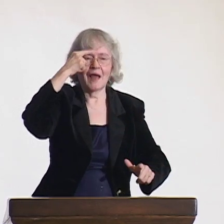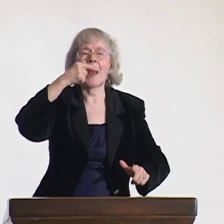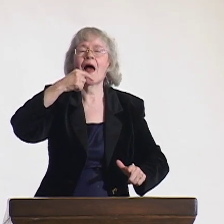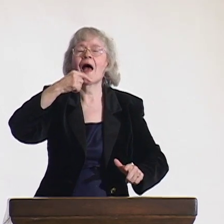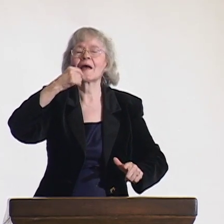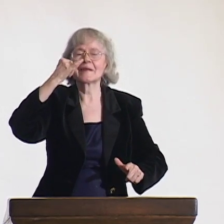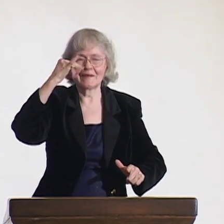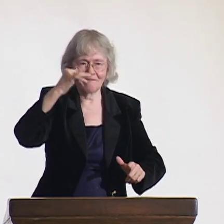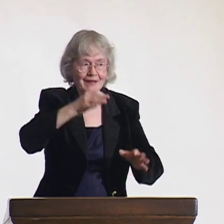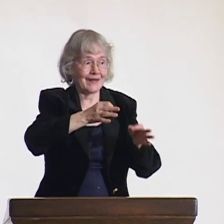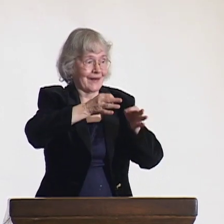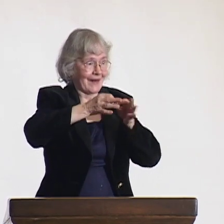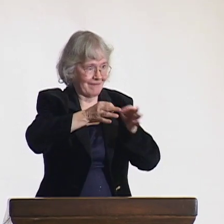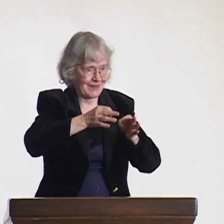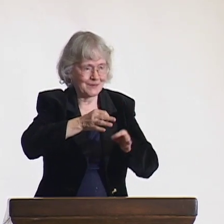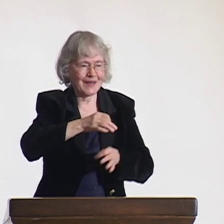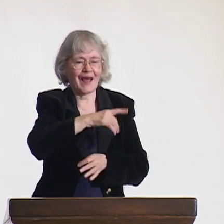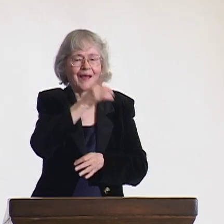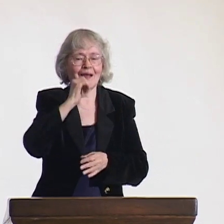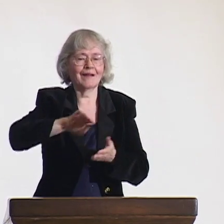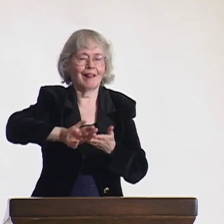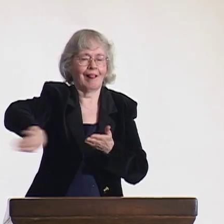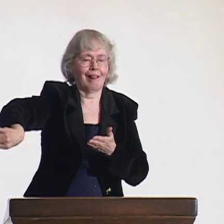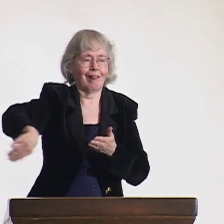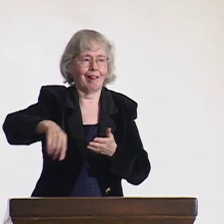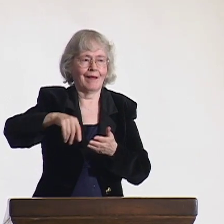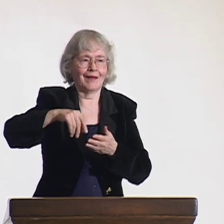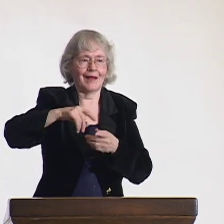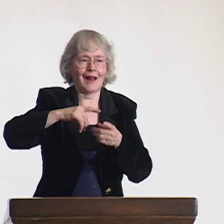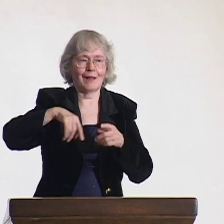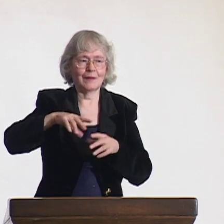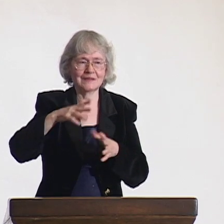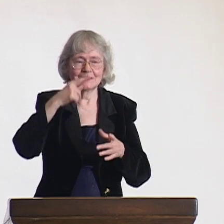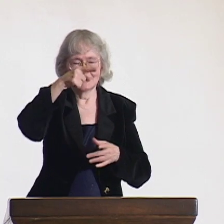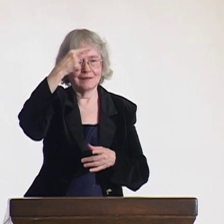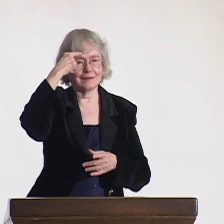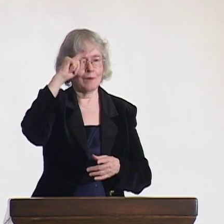because if we could define it, the governments couldn't so easily dismiss it.